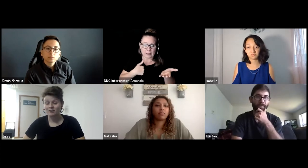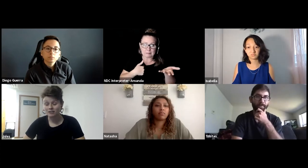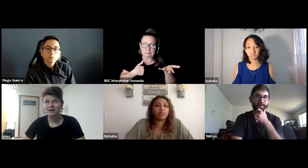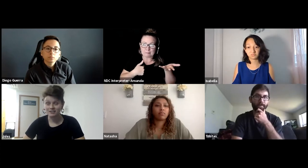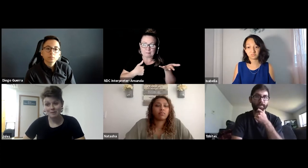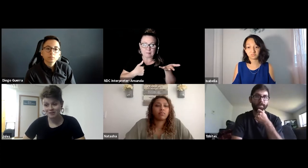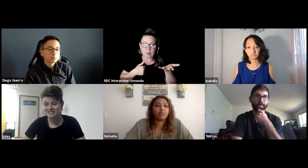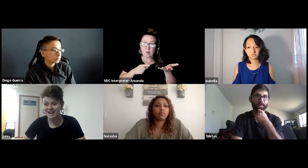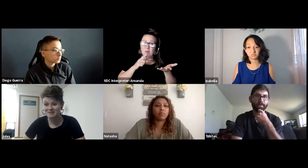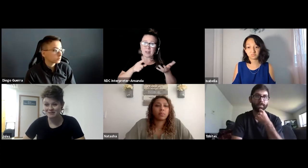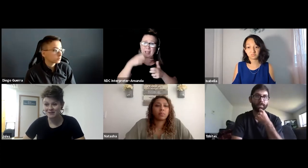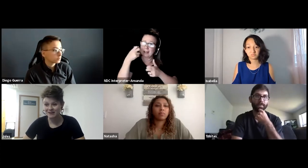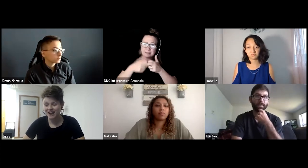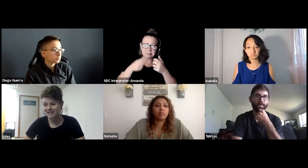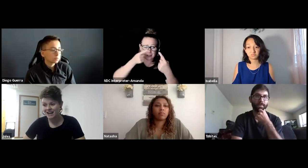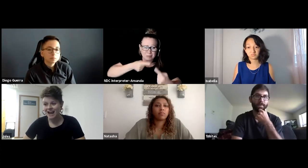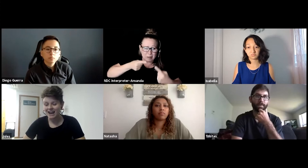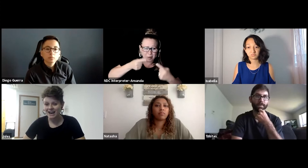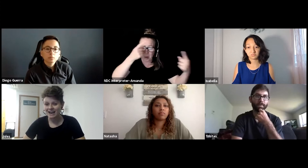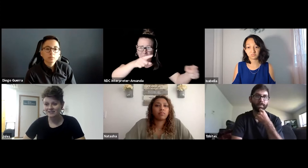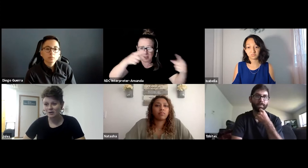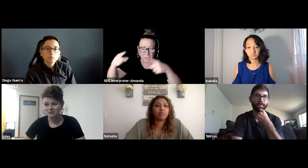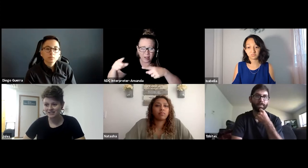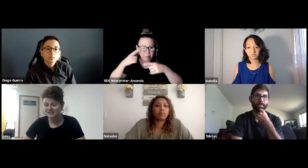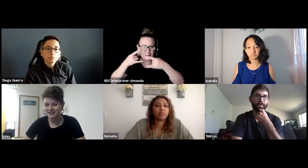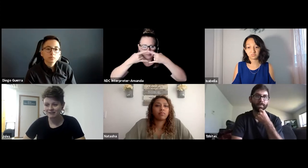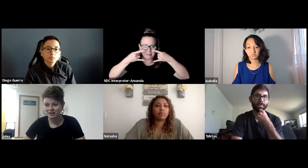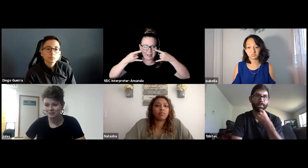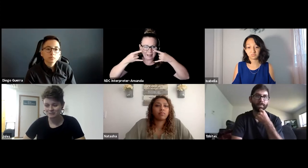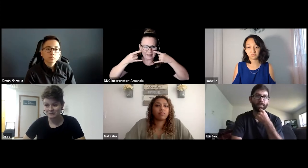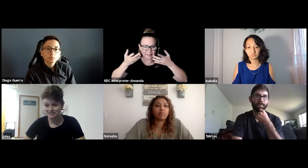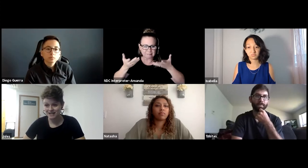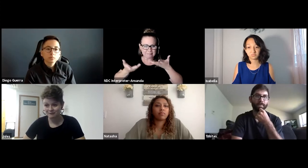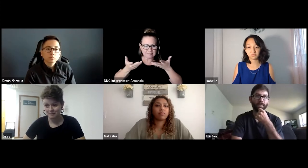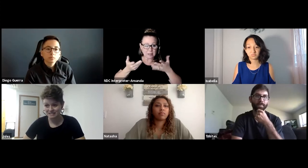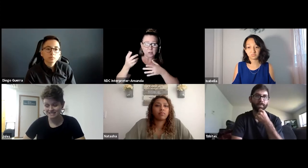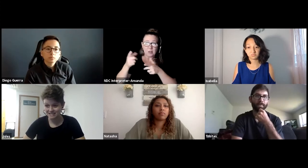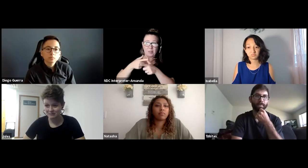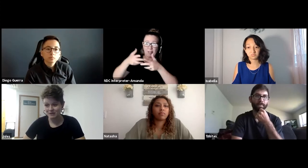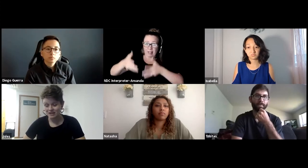really hard time understanding what was going on. I, the only thing available to me was an FM system.